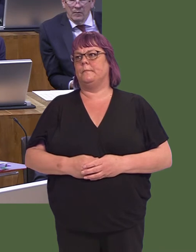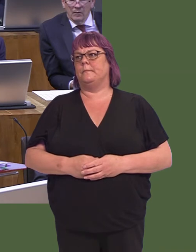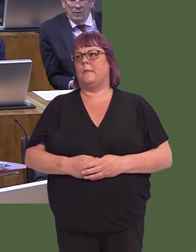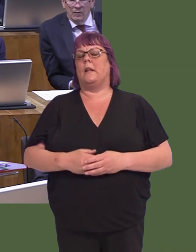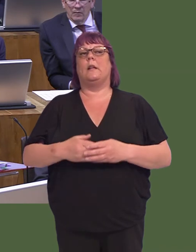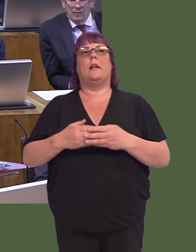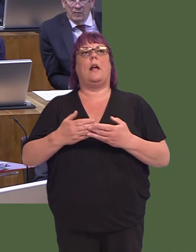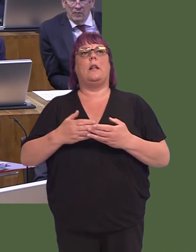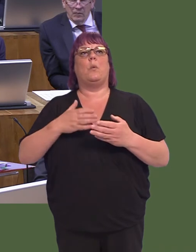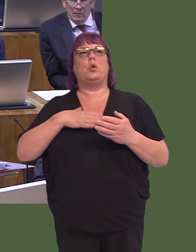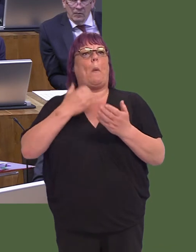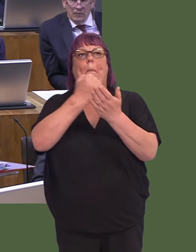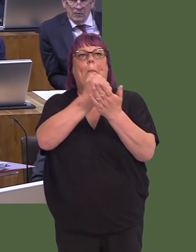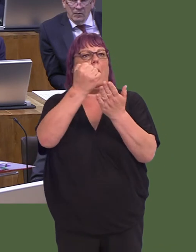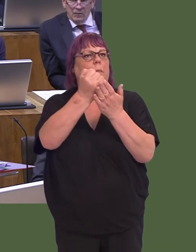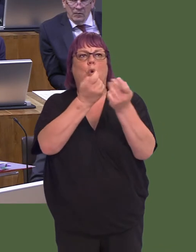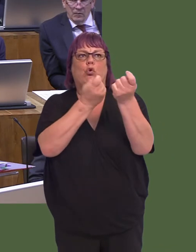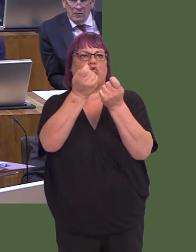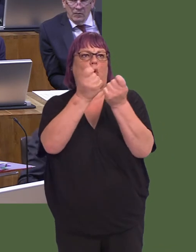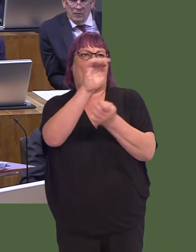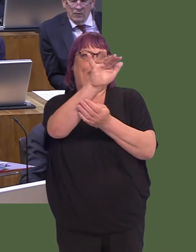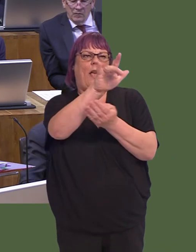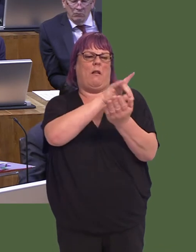wouldnít want to see any kind of passport control in Holyhead.